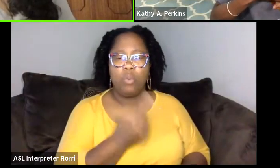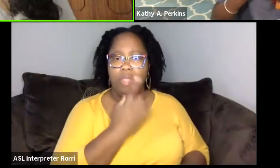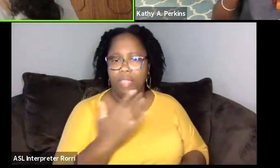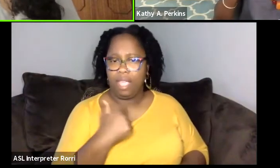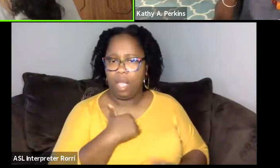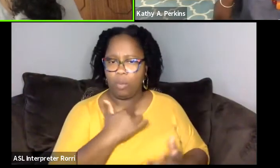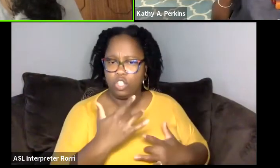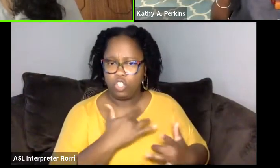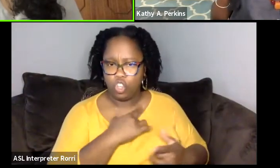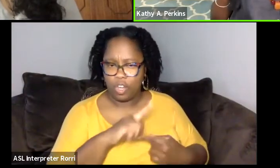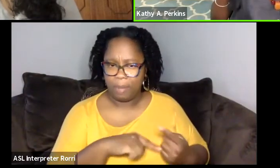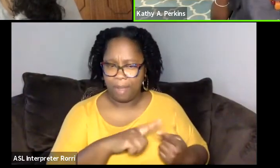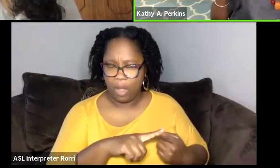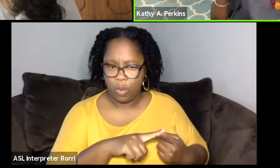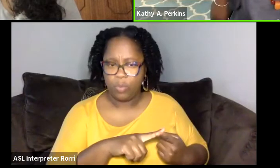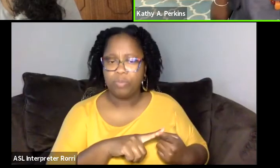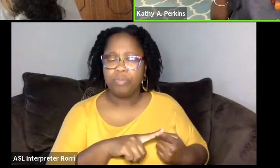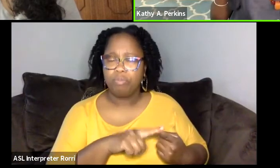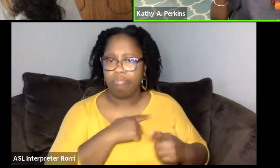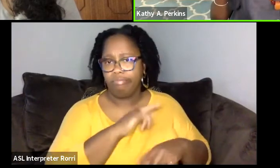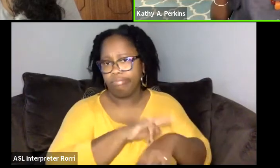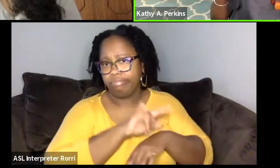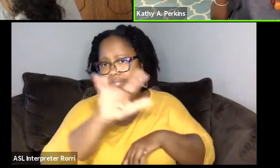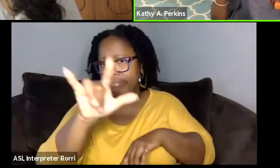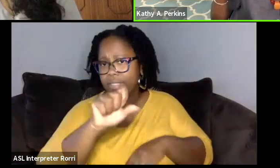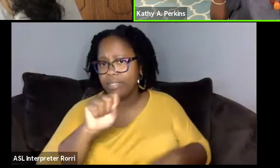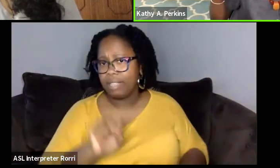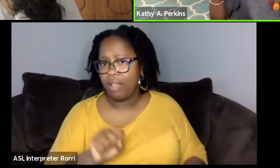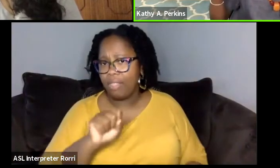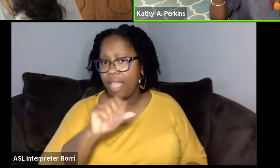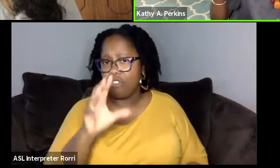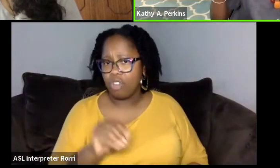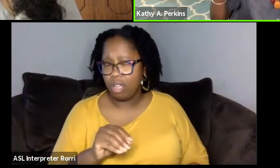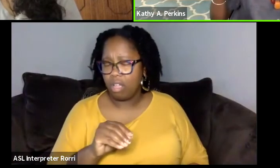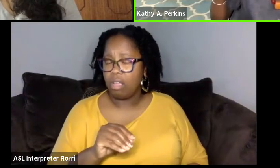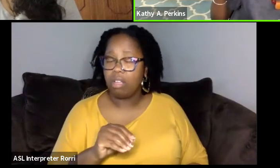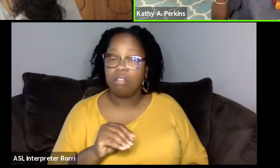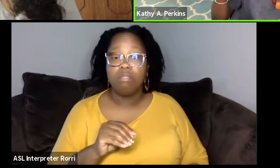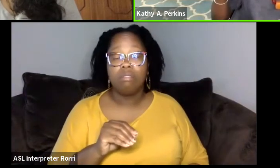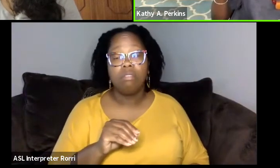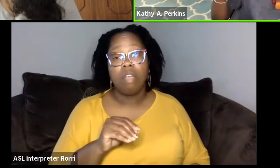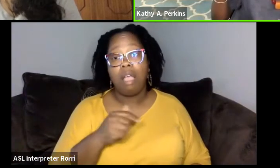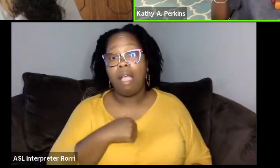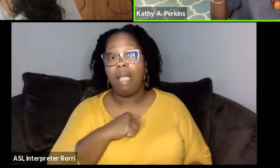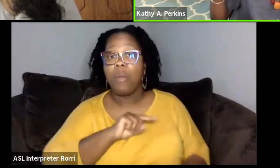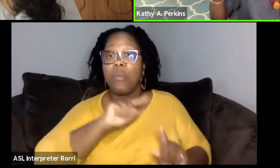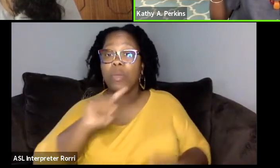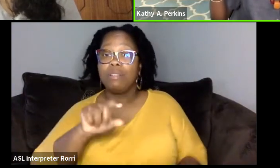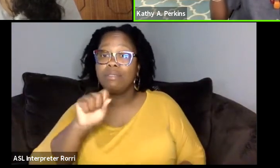this was when I went to South Africa, like I said, I didn't go there with the intent of wanting to do a collection of plays.